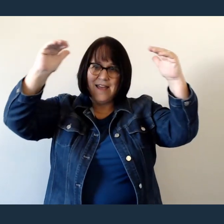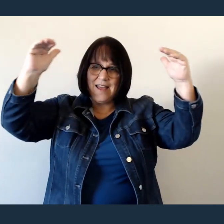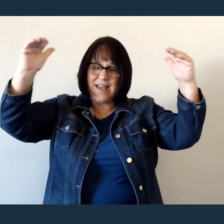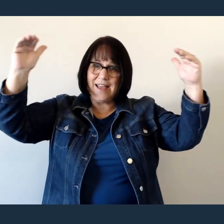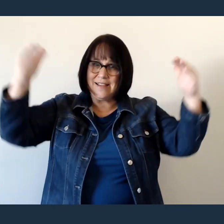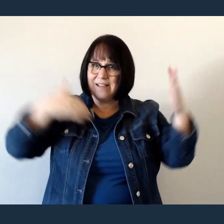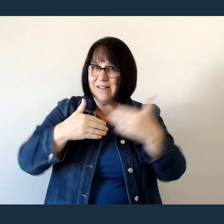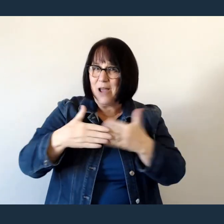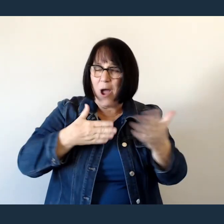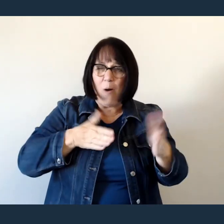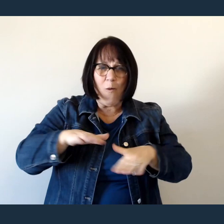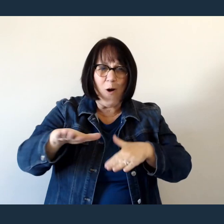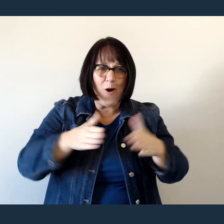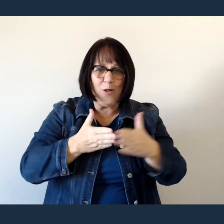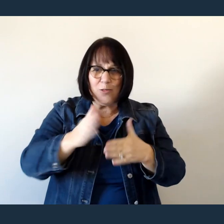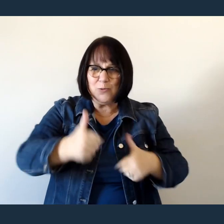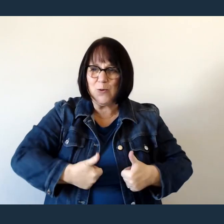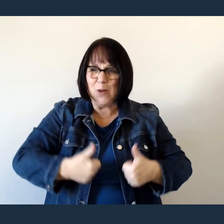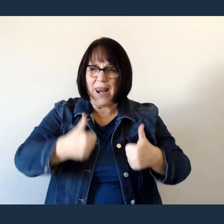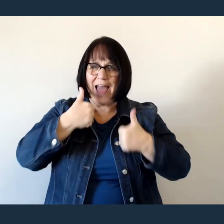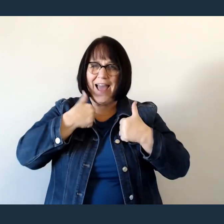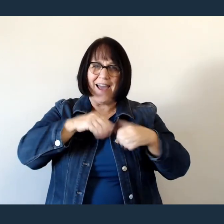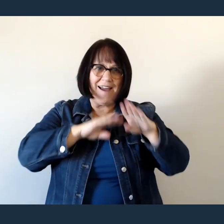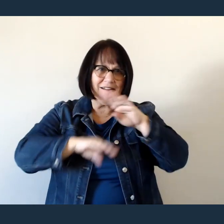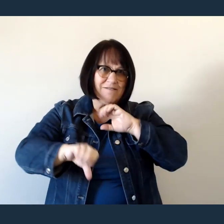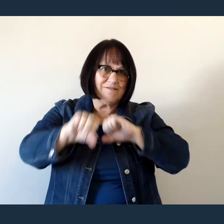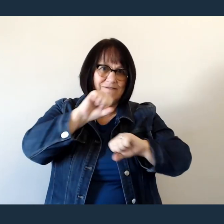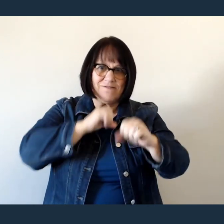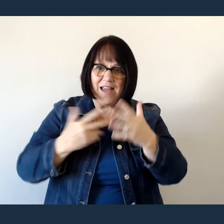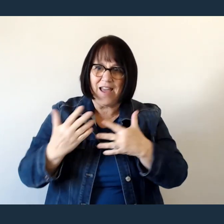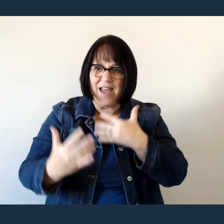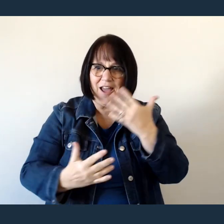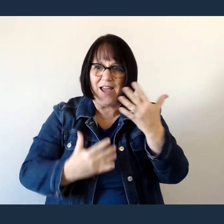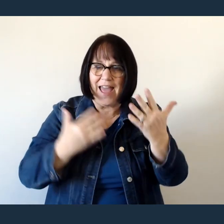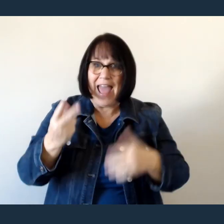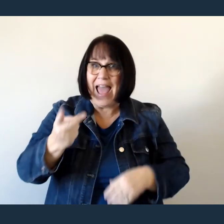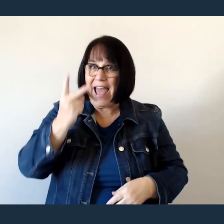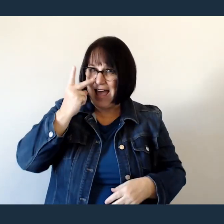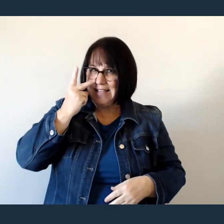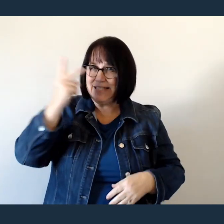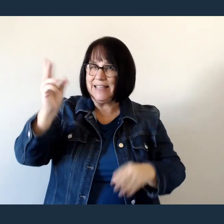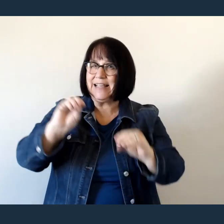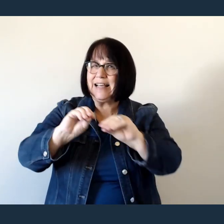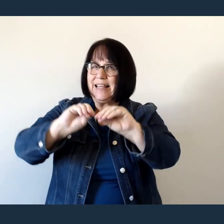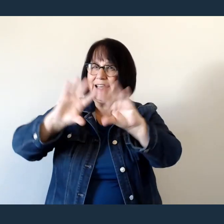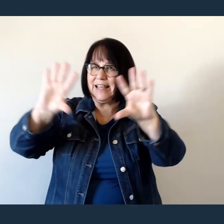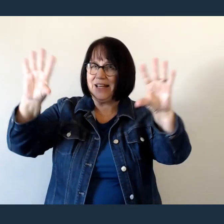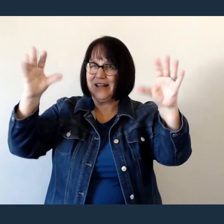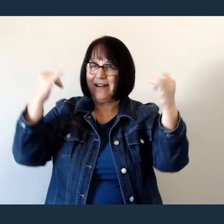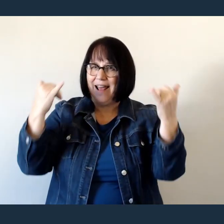Though I've walked through fire I see clearly now